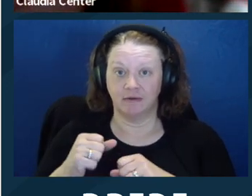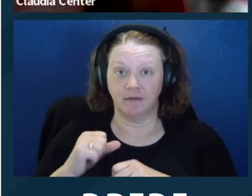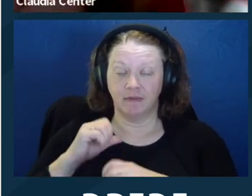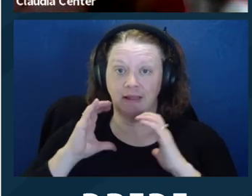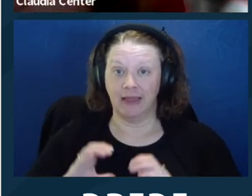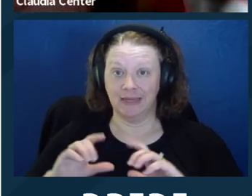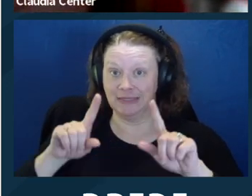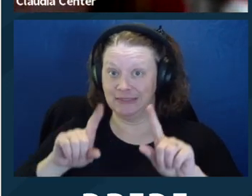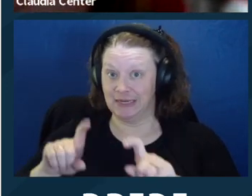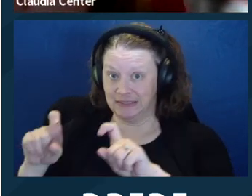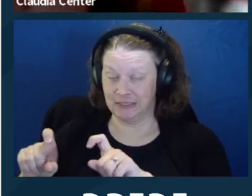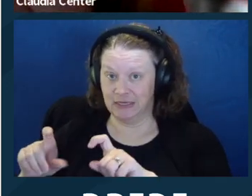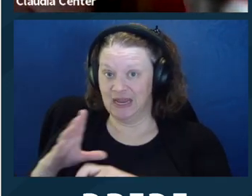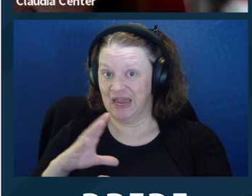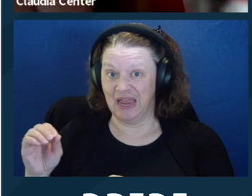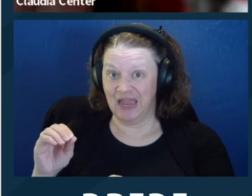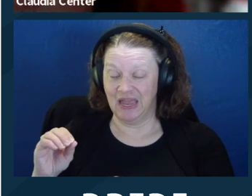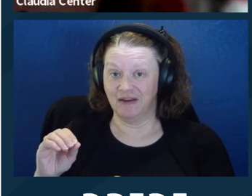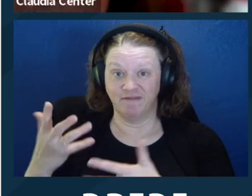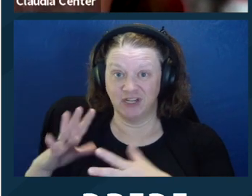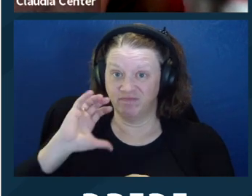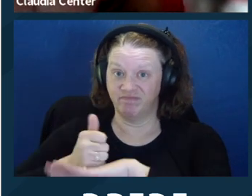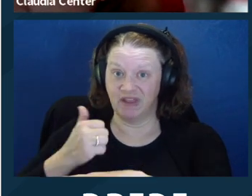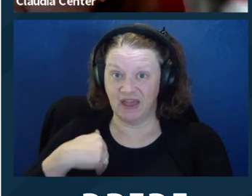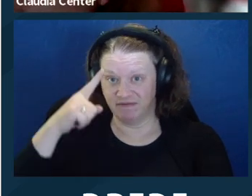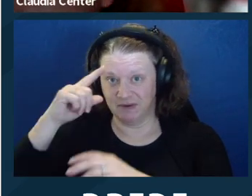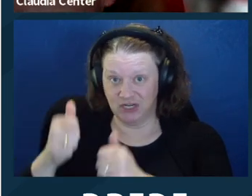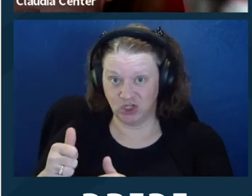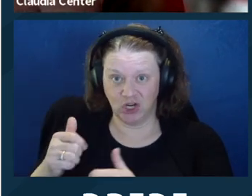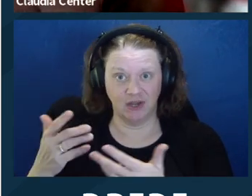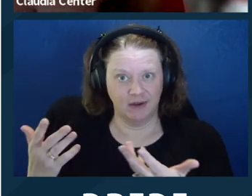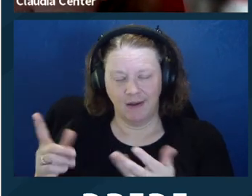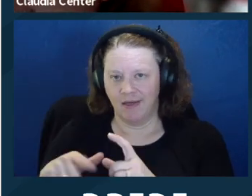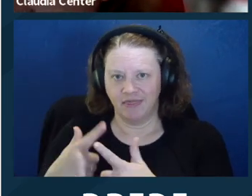the client has diminished capacity, in fact get the client tested and dementia is established,